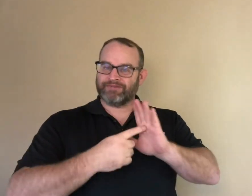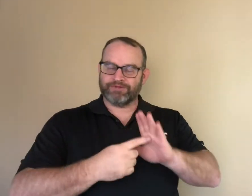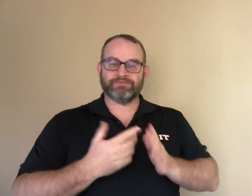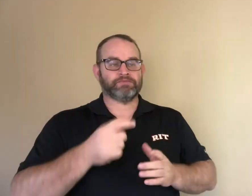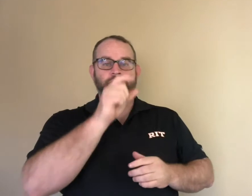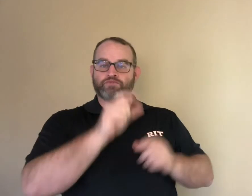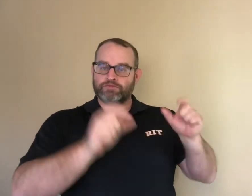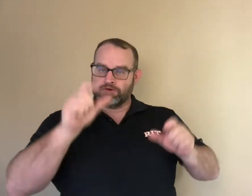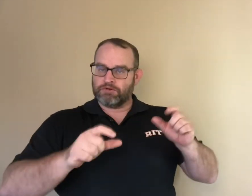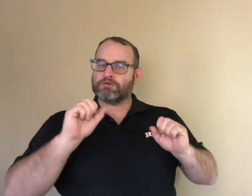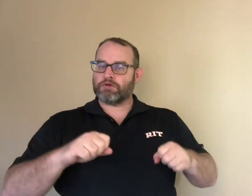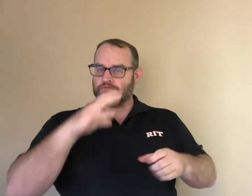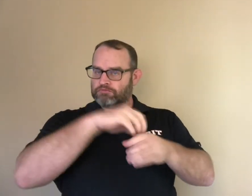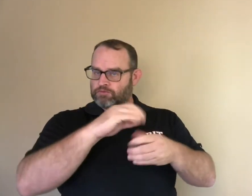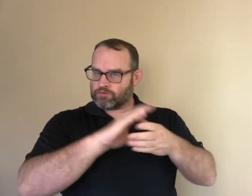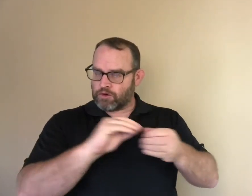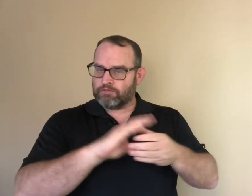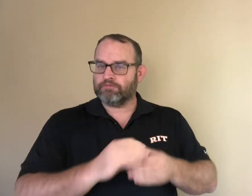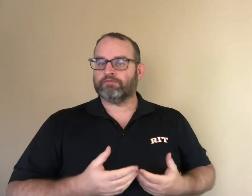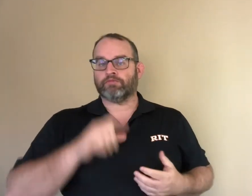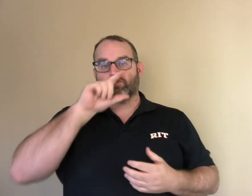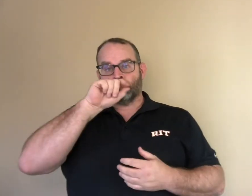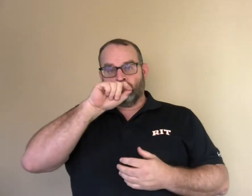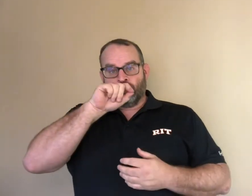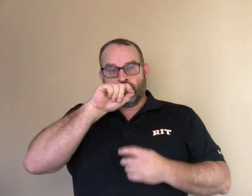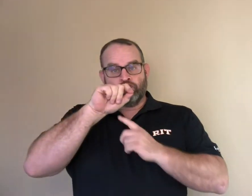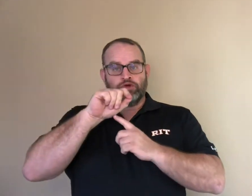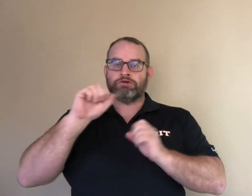For example, deaf characters can be human beings.